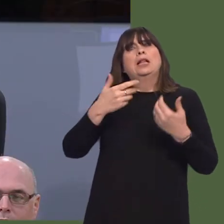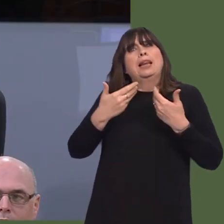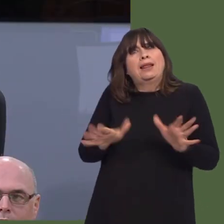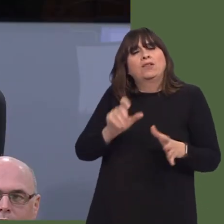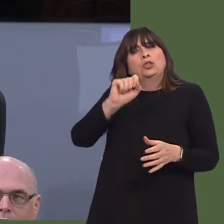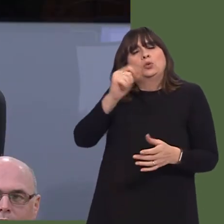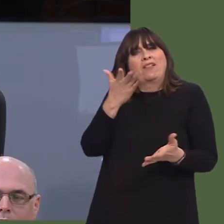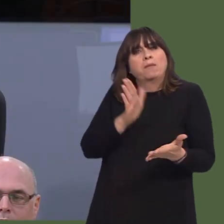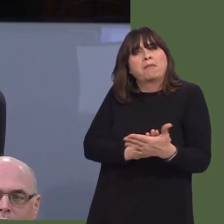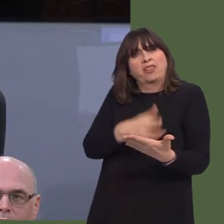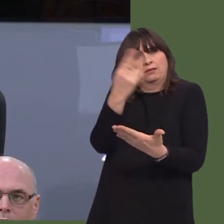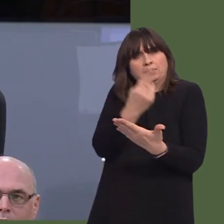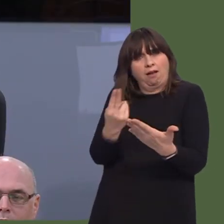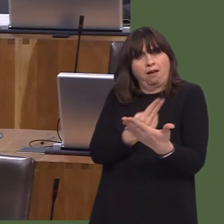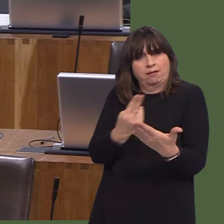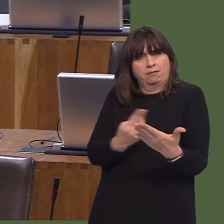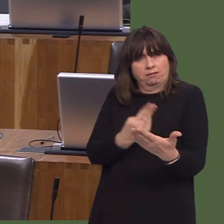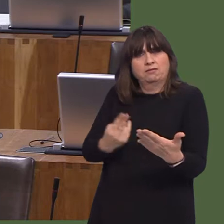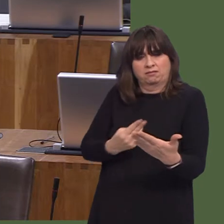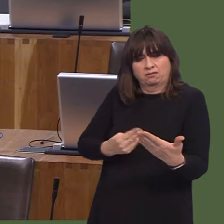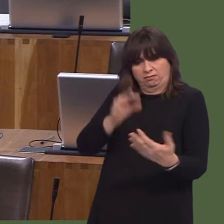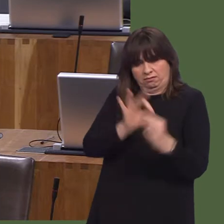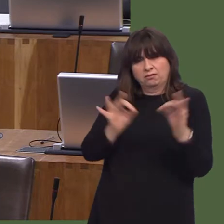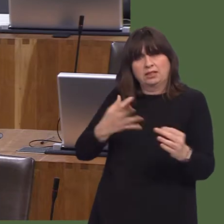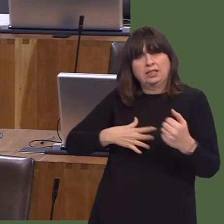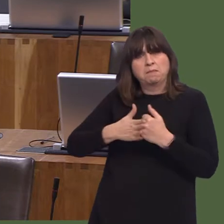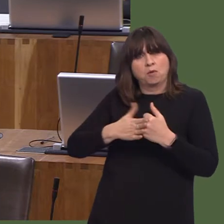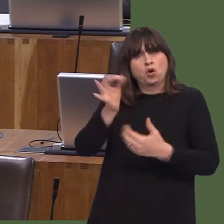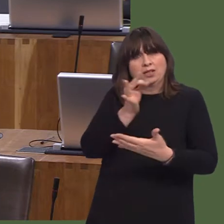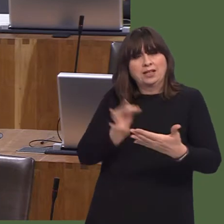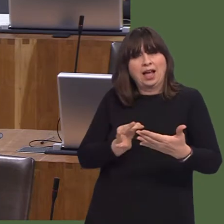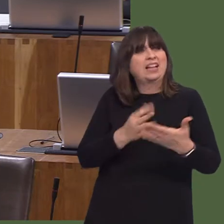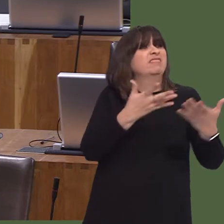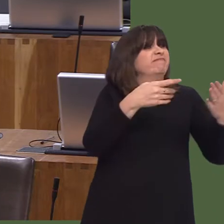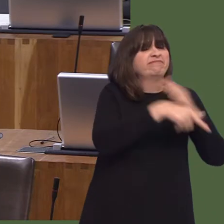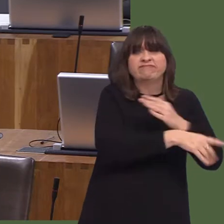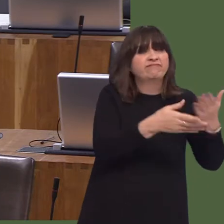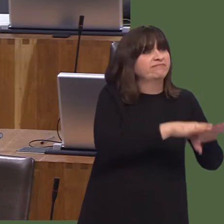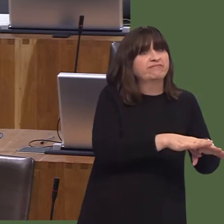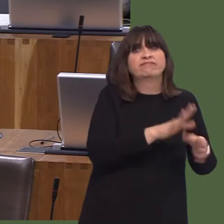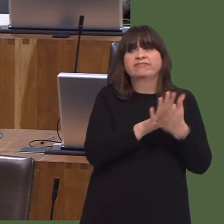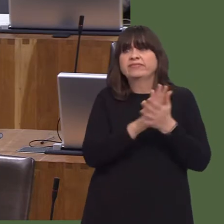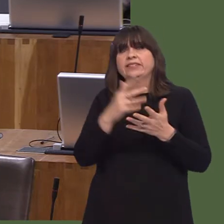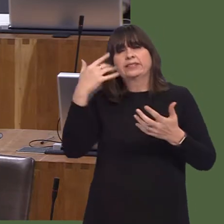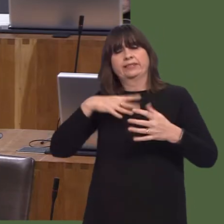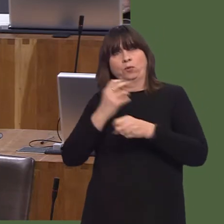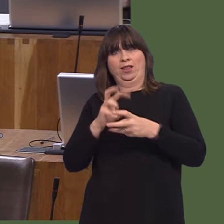I know that the Cabinet Secretary is looking to obtain information on that, but of course what we can't do is govern the way in which large businesses fund themselves.